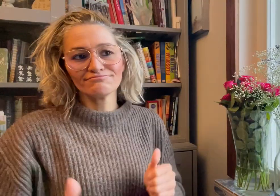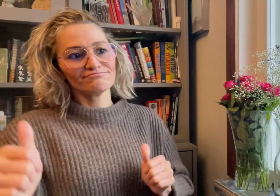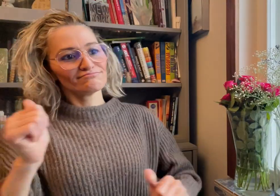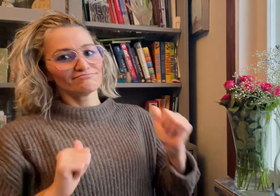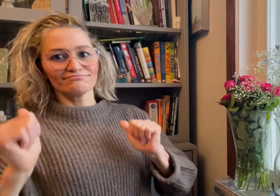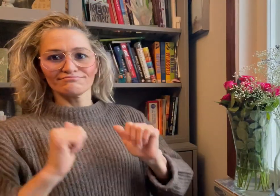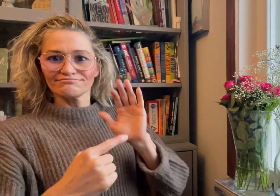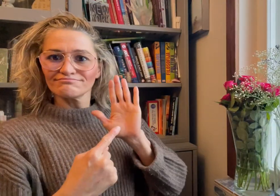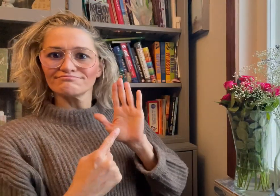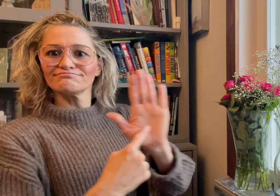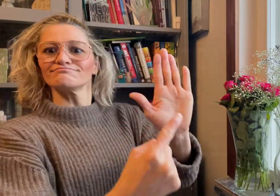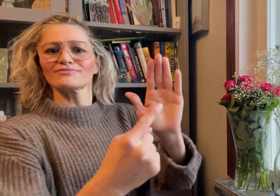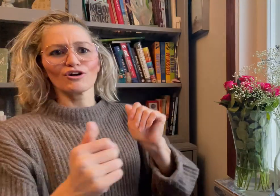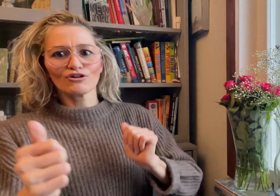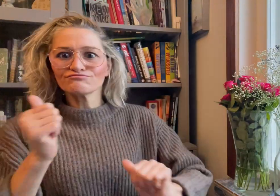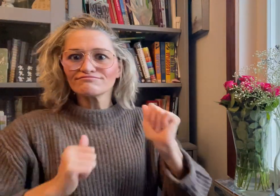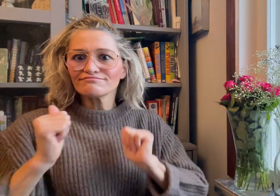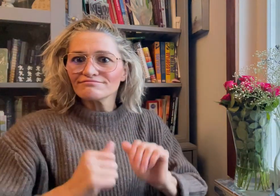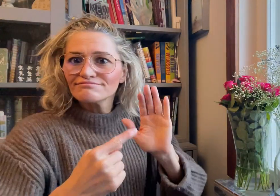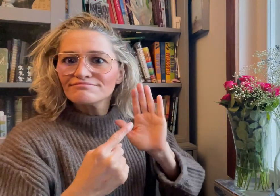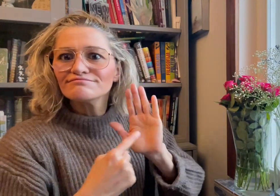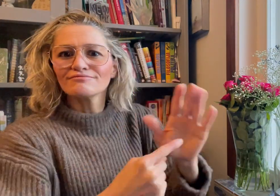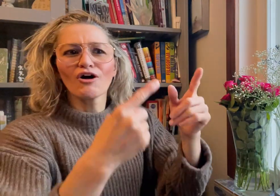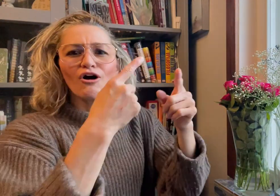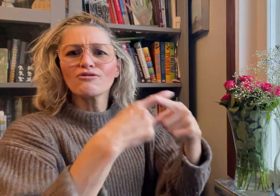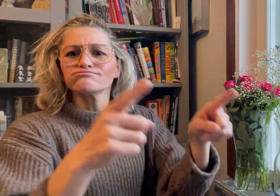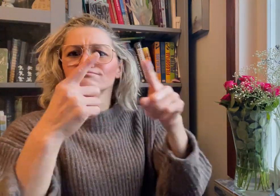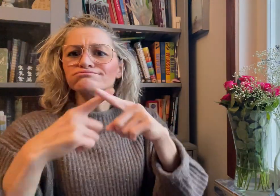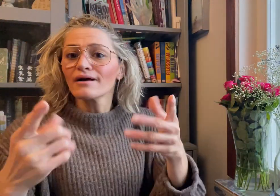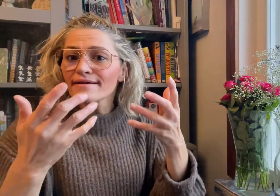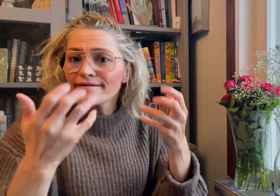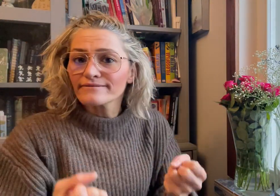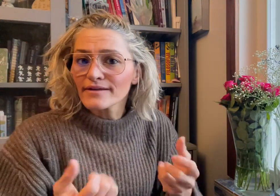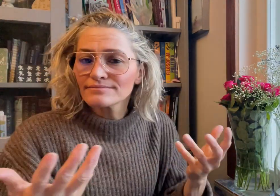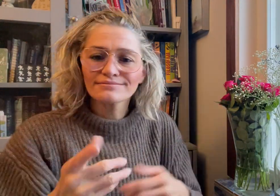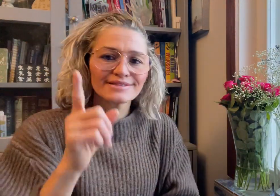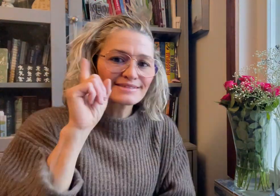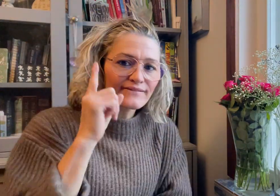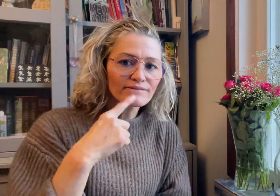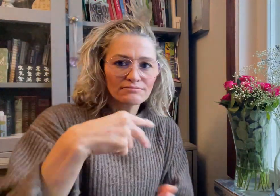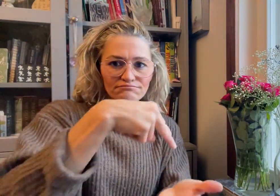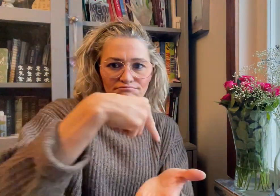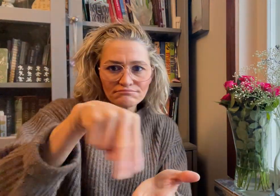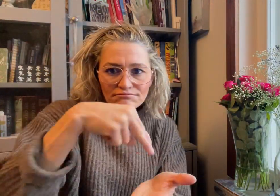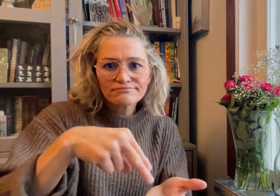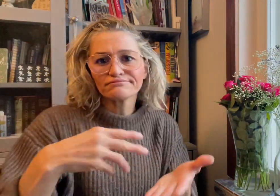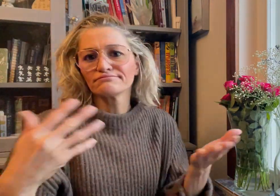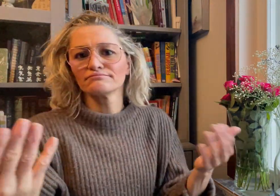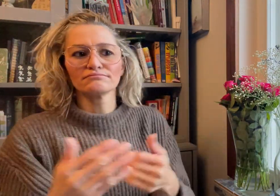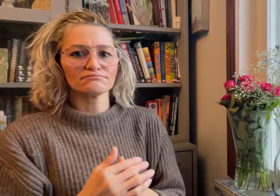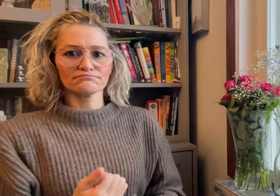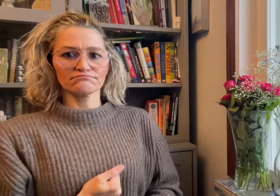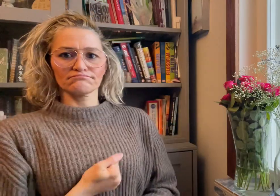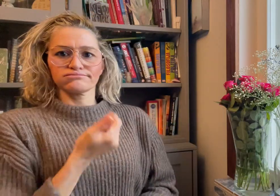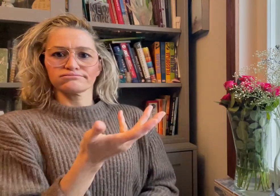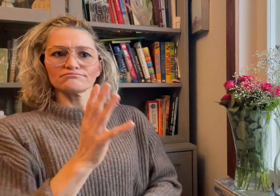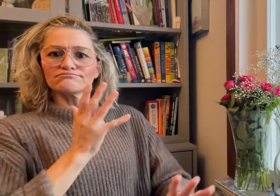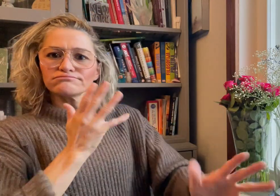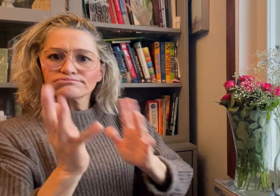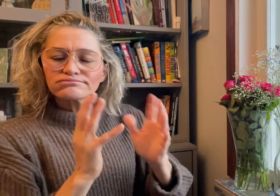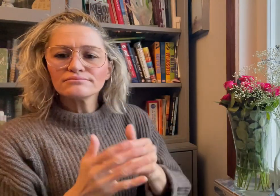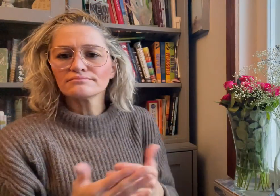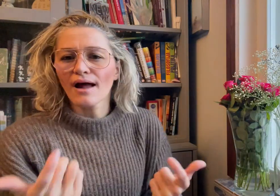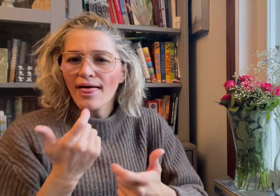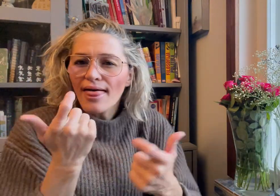Performances of Deaf dancers, poets, comedians, and actors